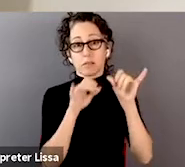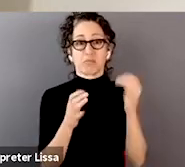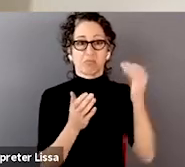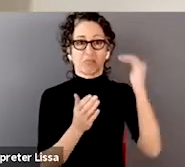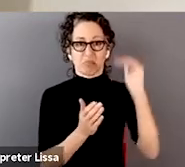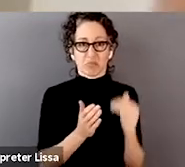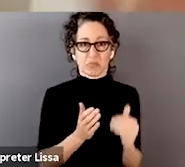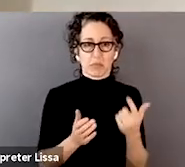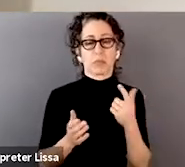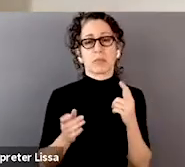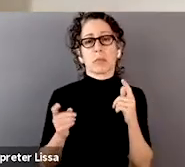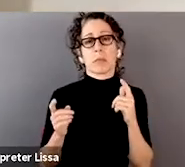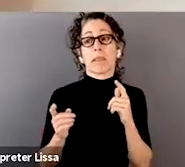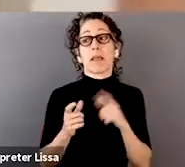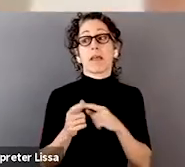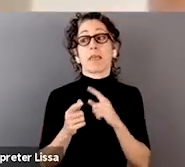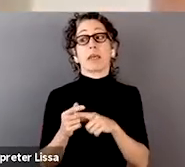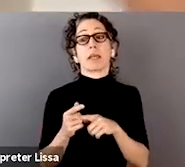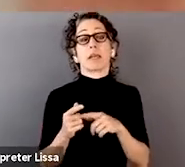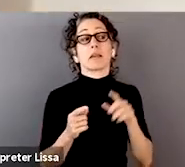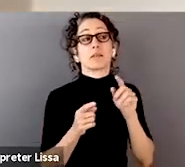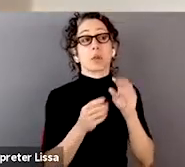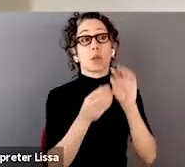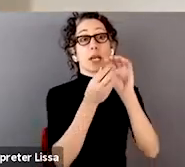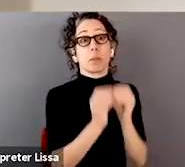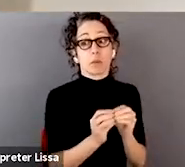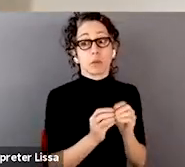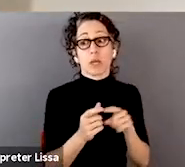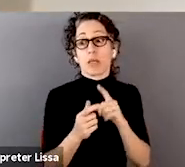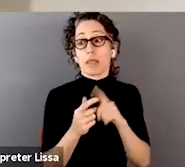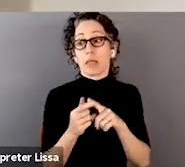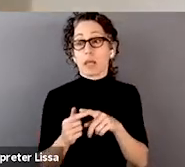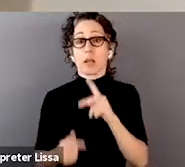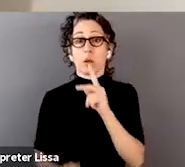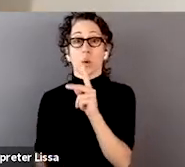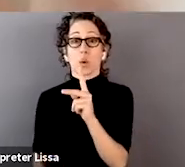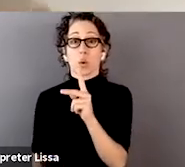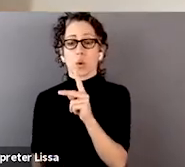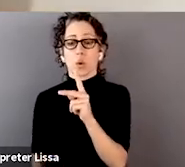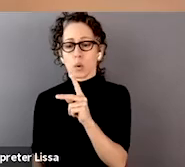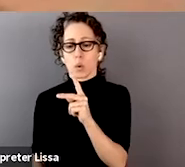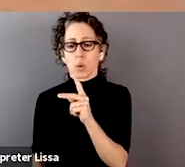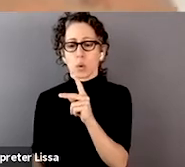self-reported pain score, their KOOS pain score, and it's been known forever,